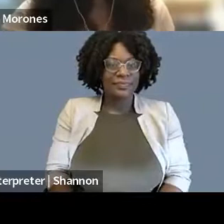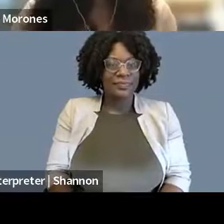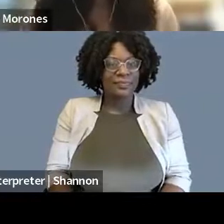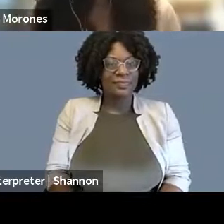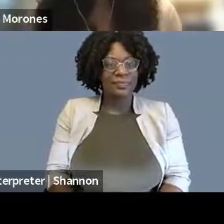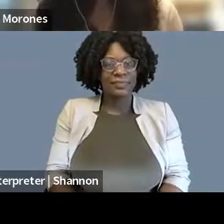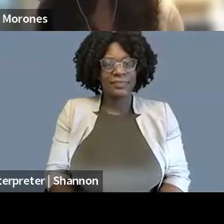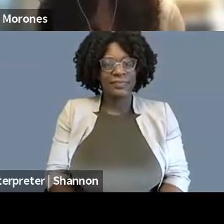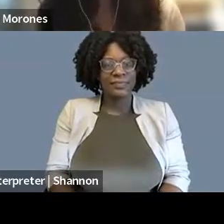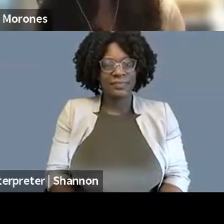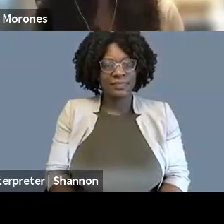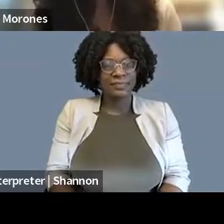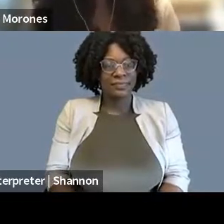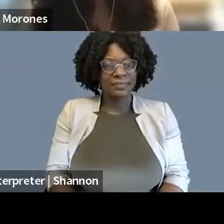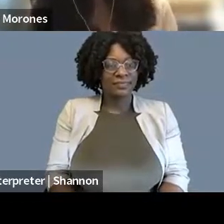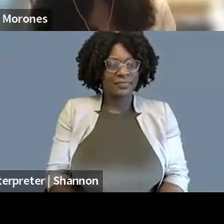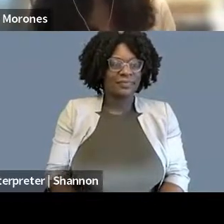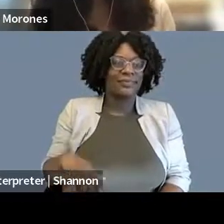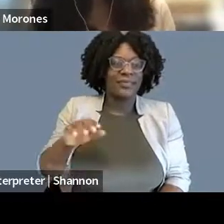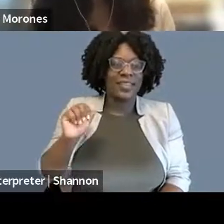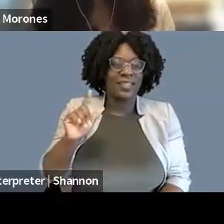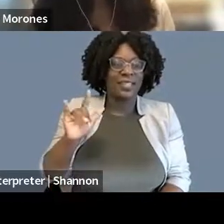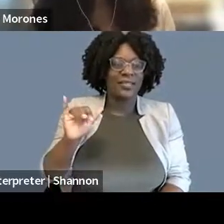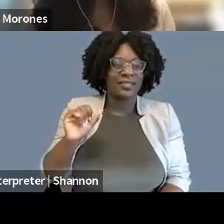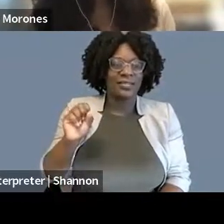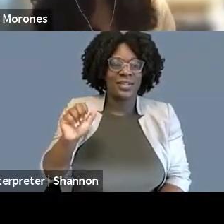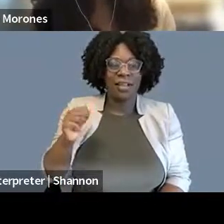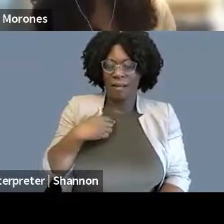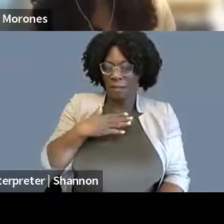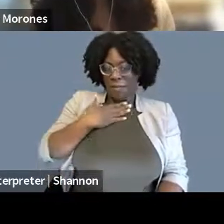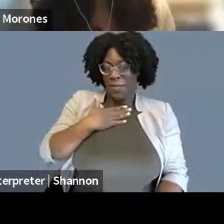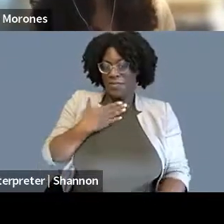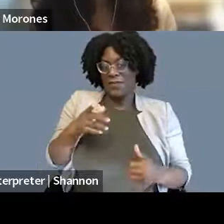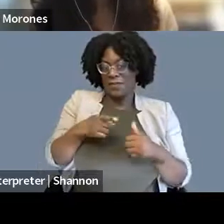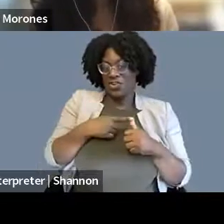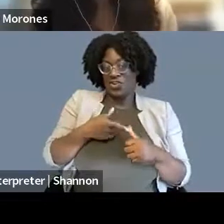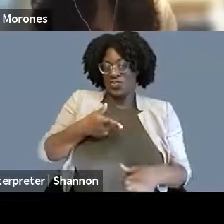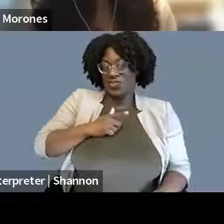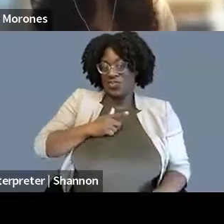I'm happy to go first. Yeah, just, I mean, like you said, maybe there's some bias involved,